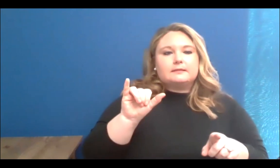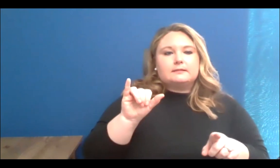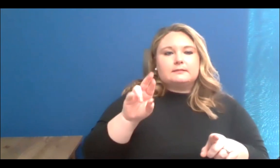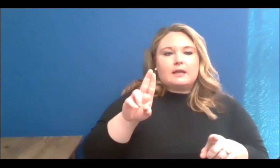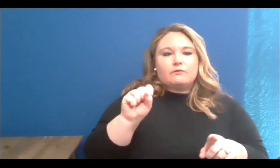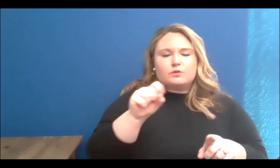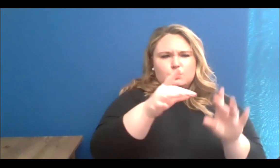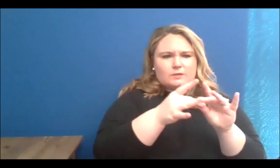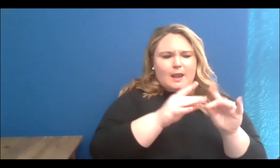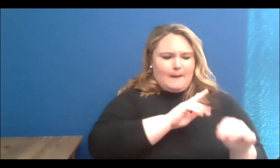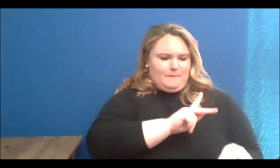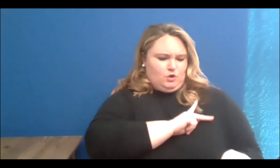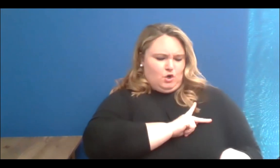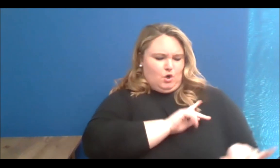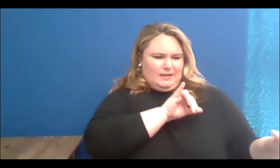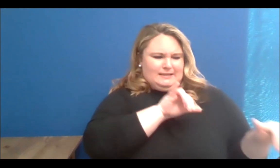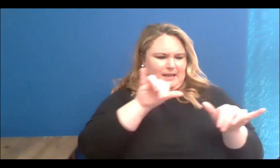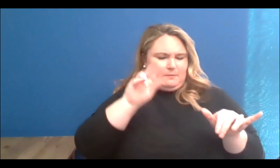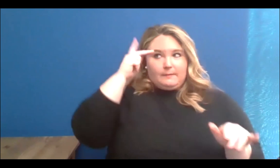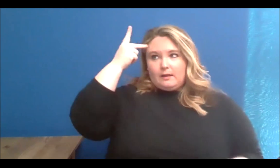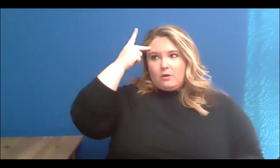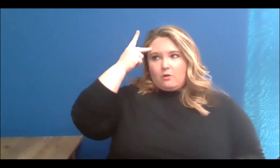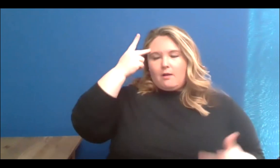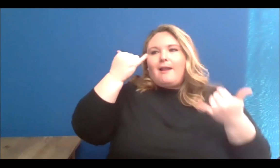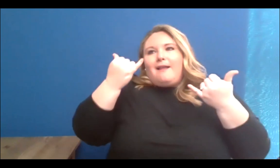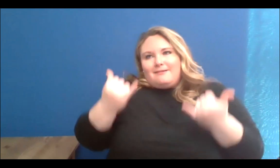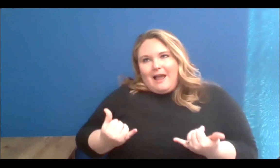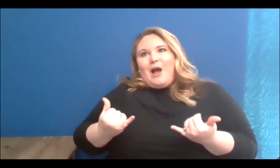more true now, I can see that now, I don't know if that comes with age or if that is